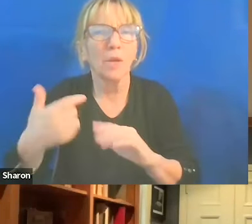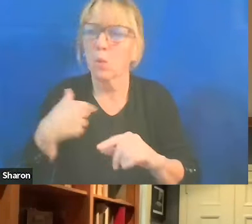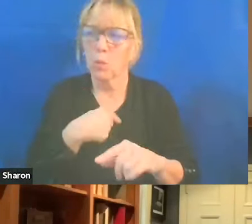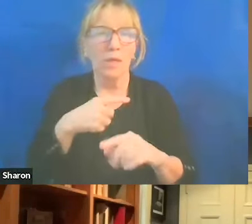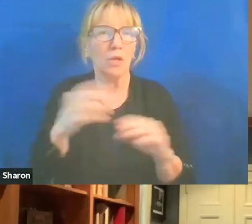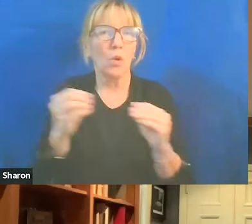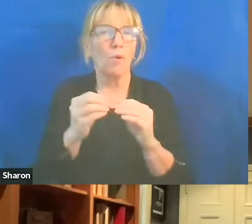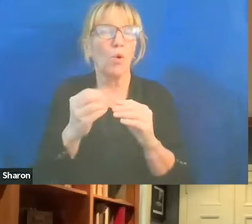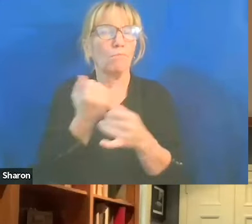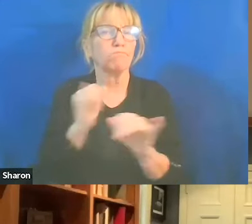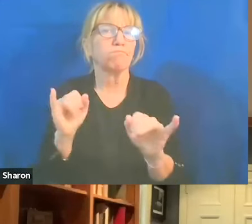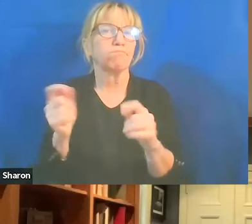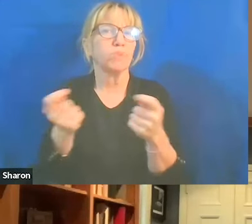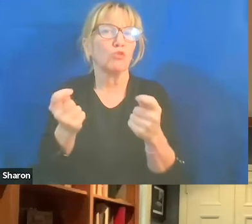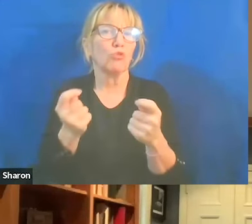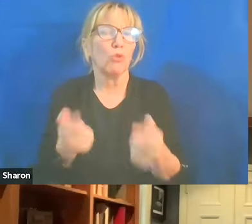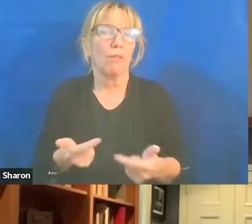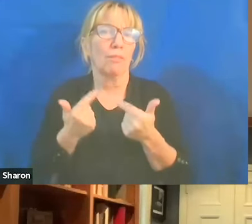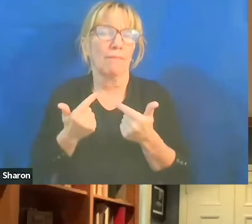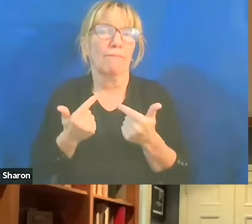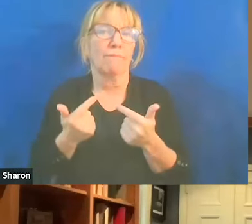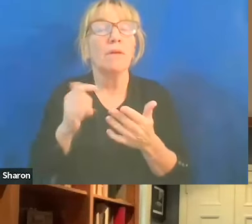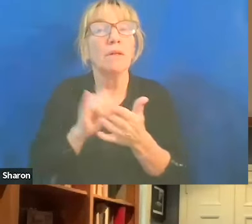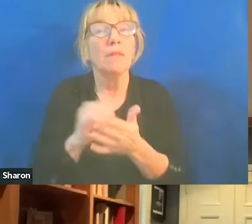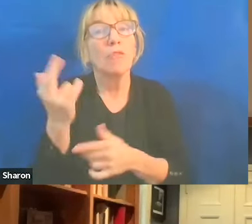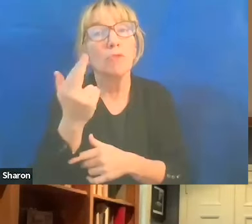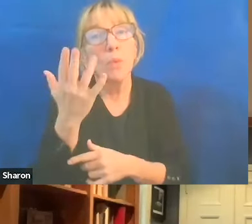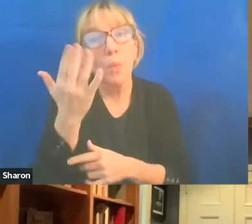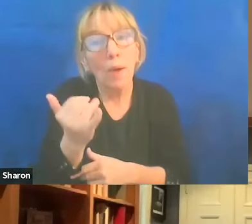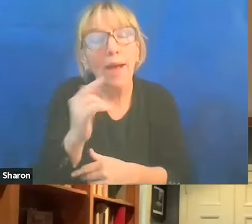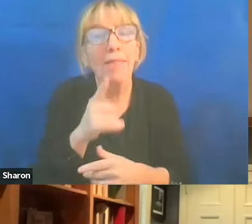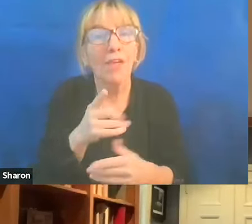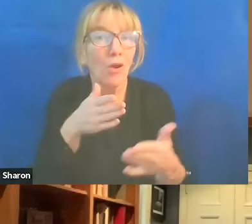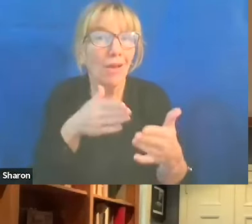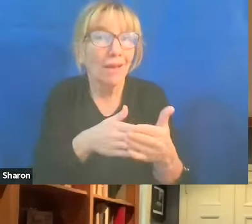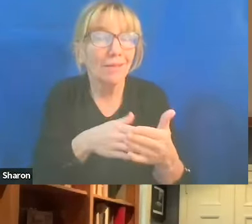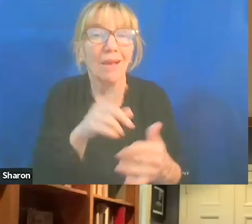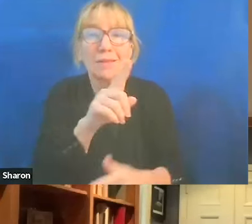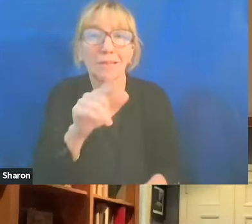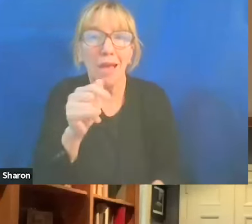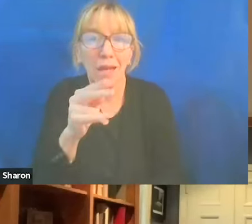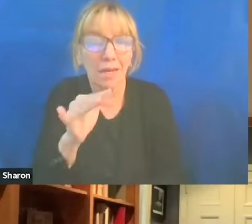And that's why they are anti-Zionists. They don't believe that there should be a Jewish state.